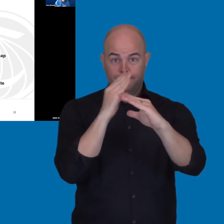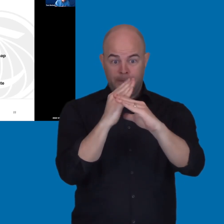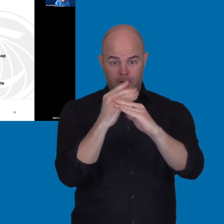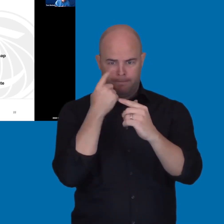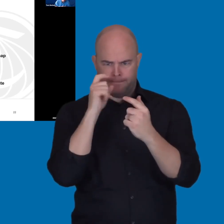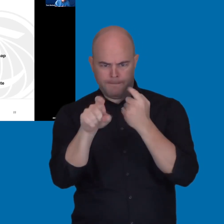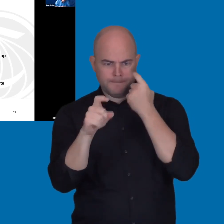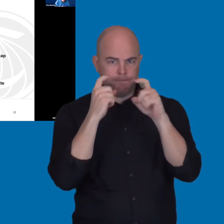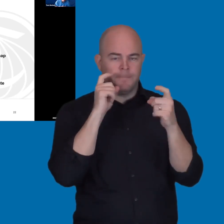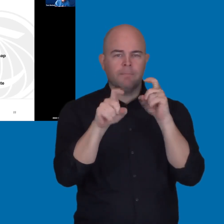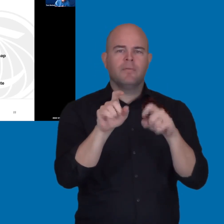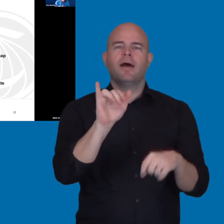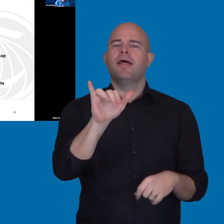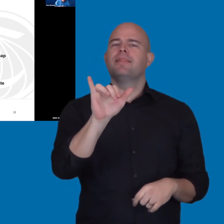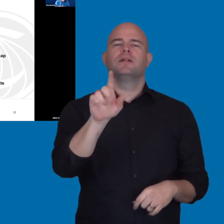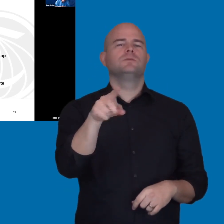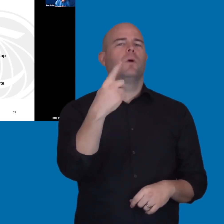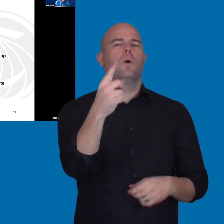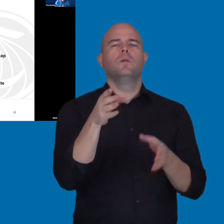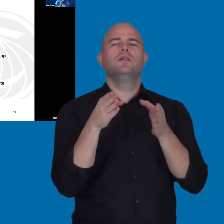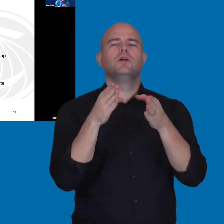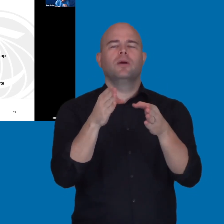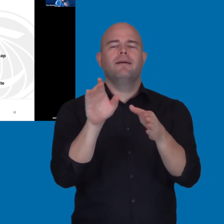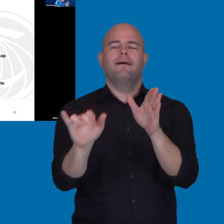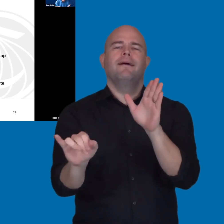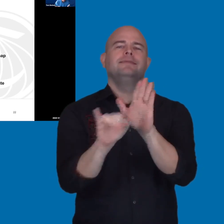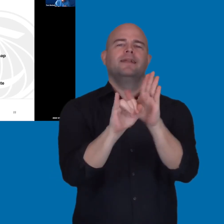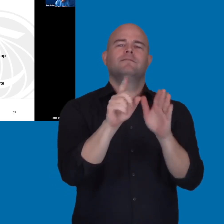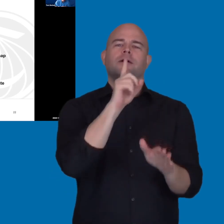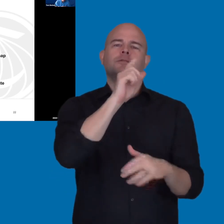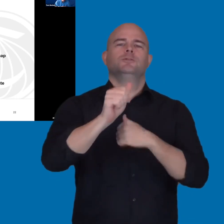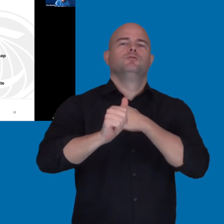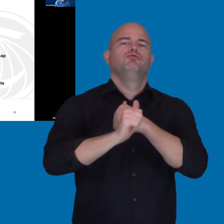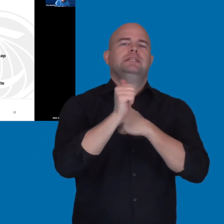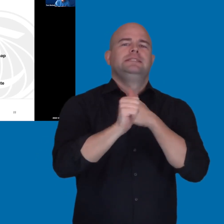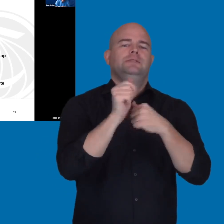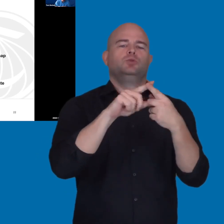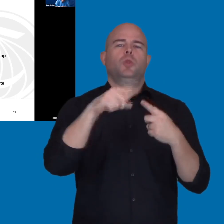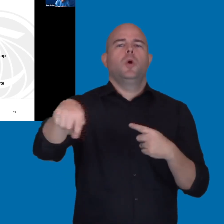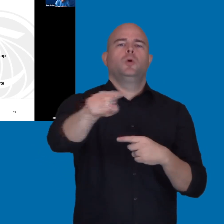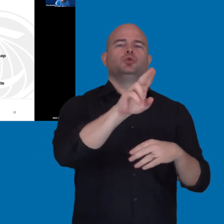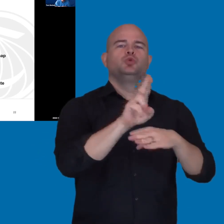to understand the real risk or impact to users. Who's likely to be impacted by those barriers?